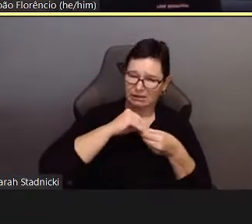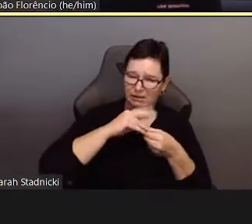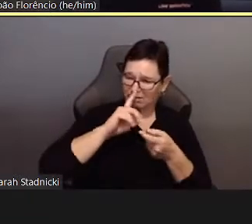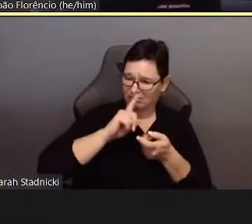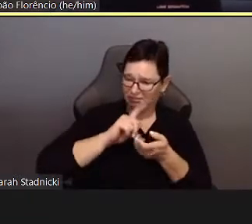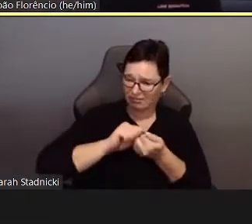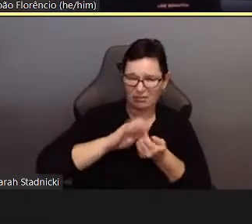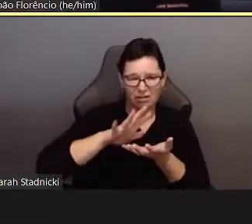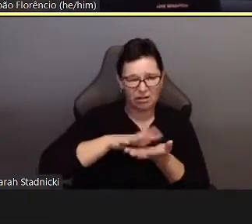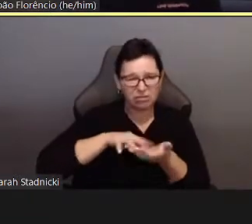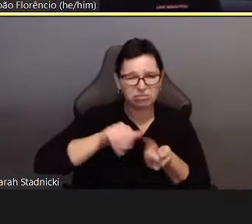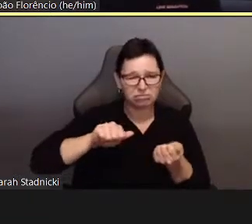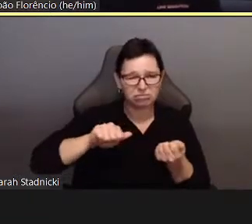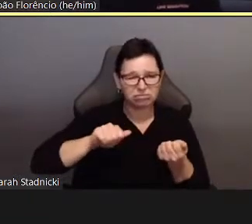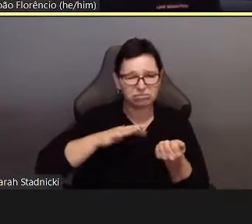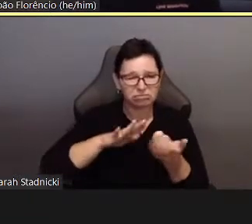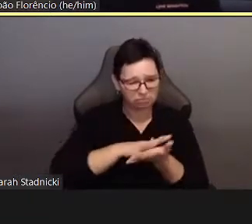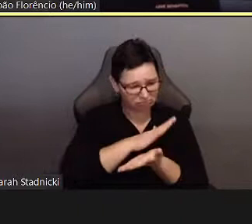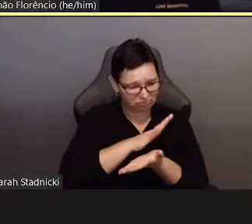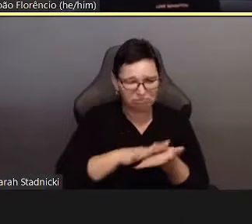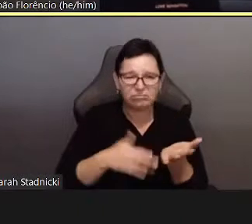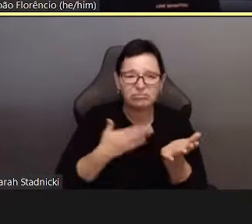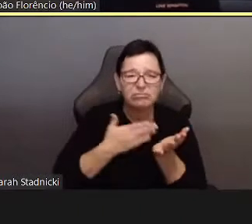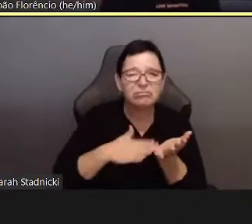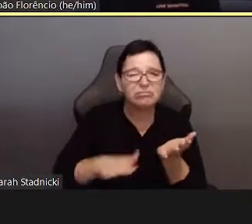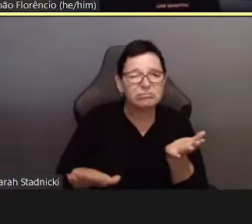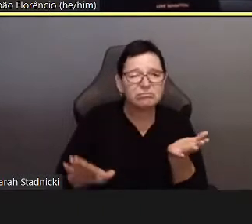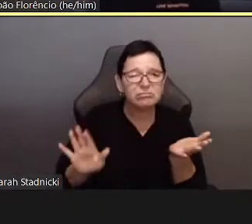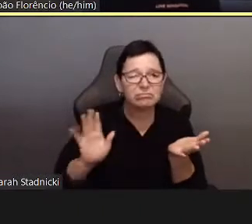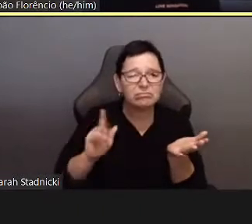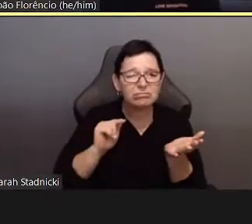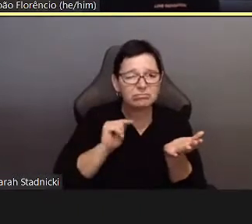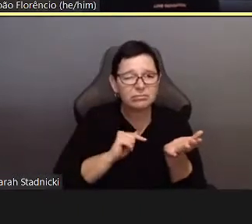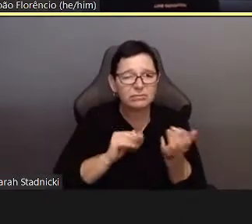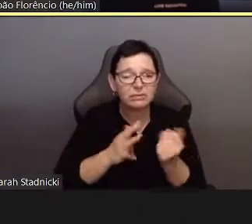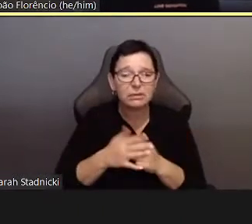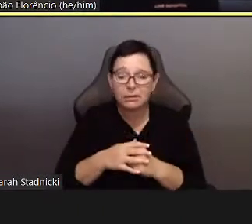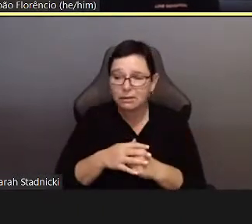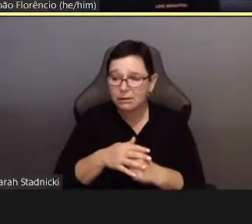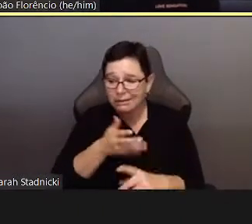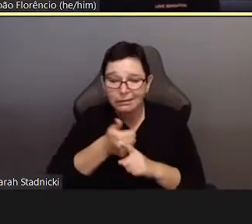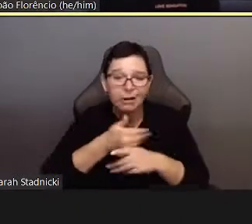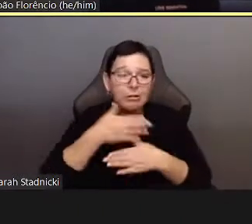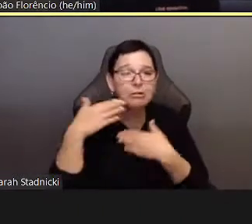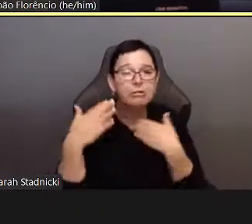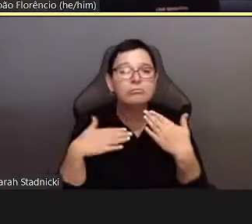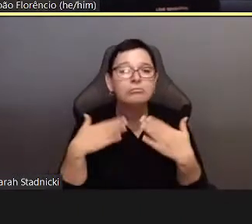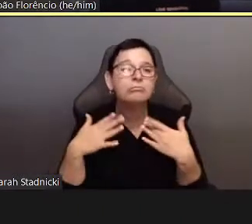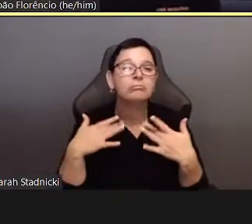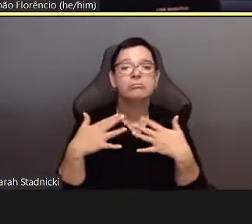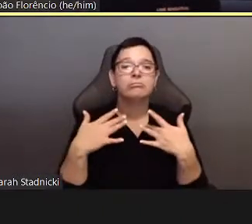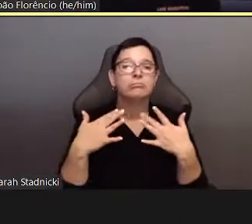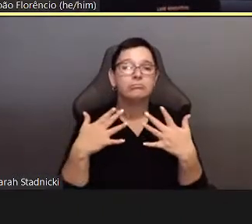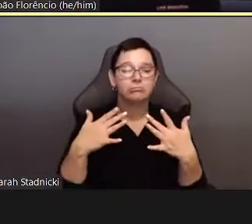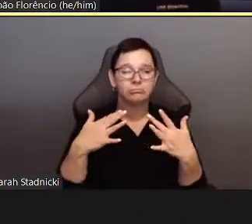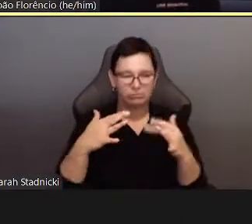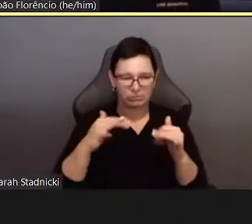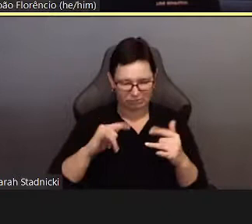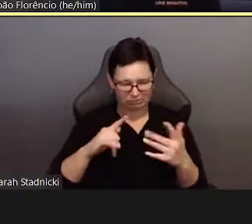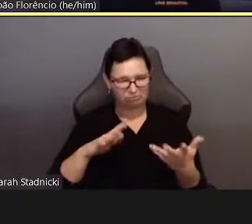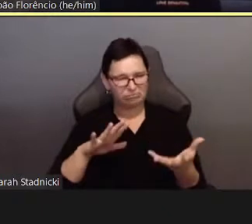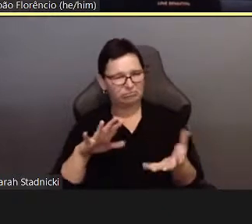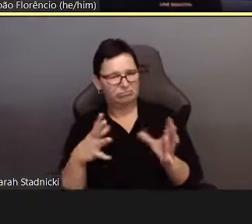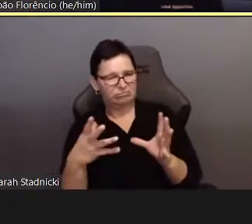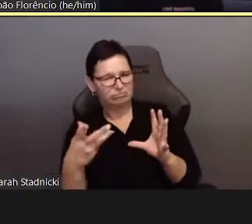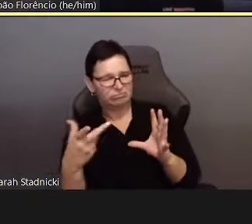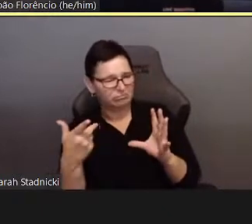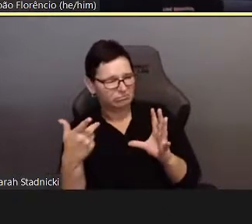and therefore to a repetitive pursuit of a climax that will never be reached.